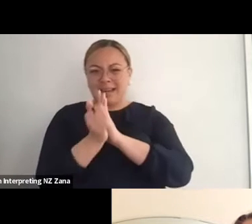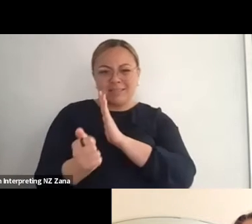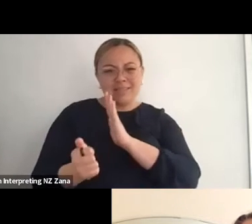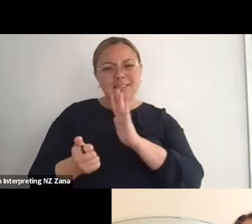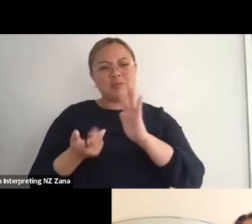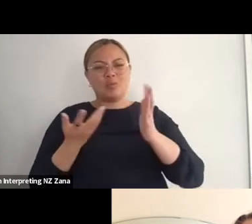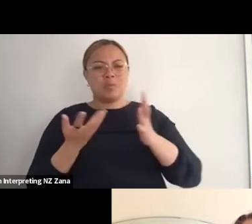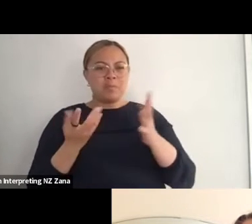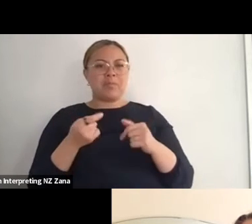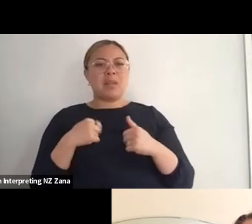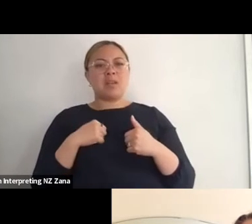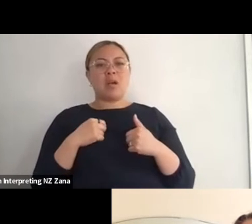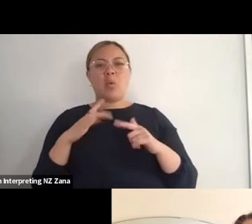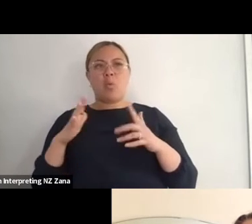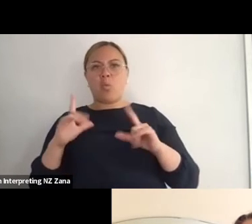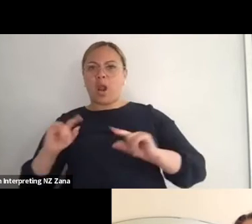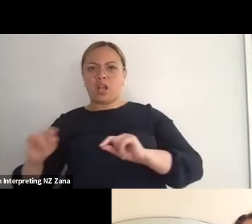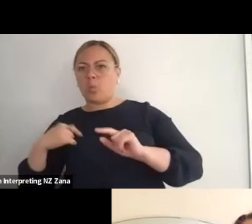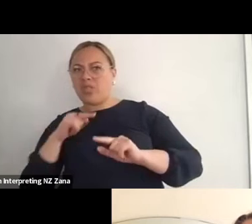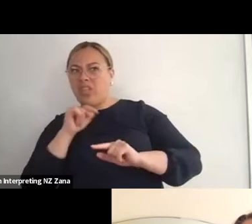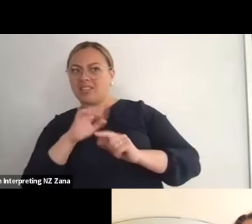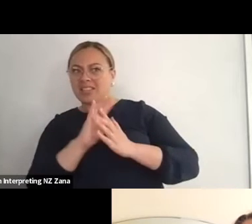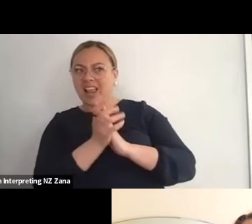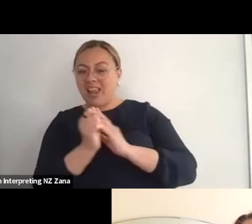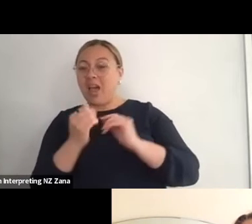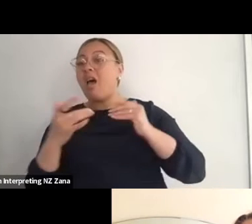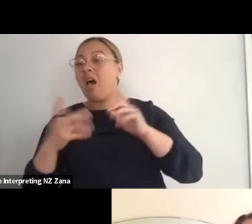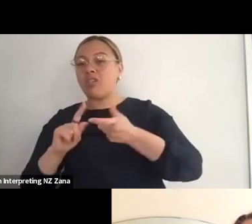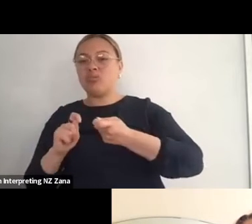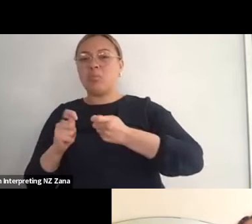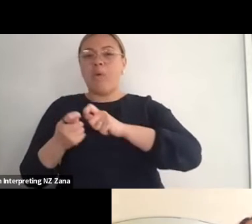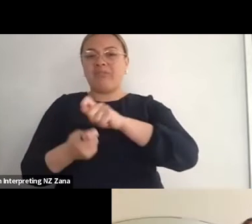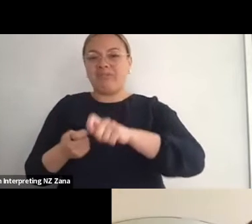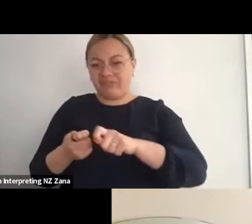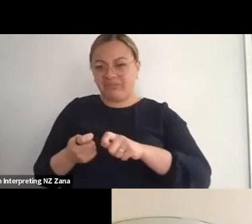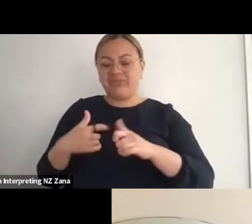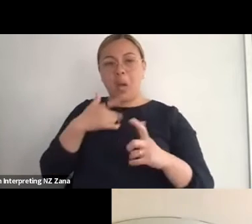or where I'd taken them. So I think Jess is a very, very important person in my life as was,